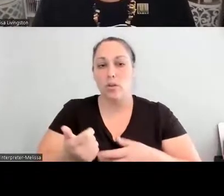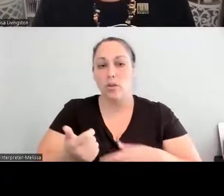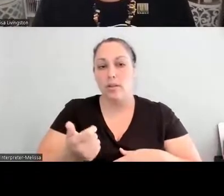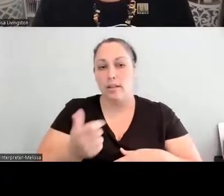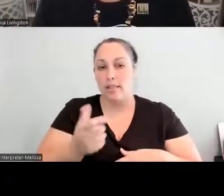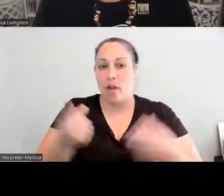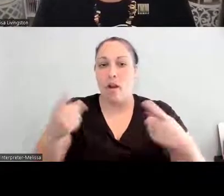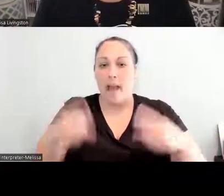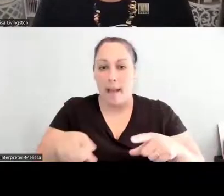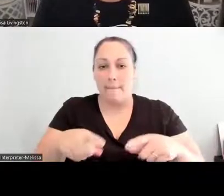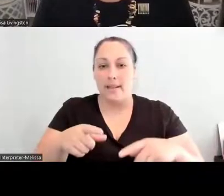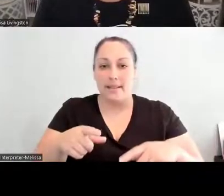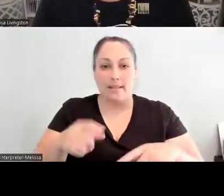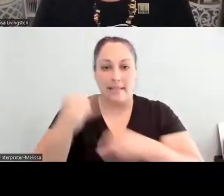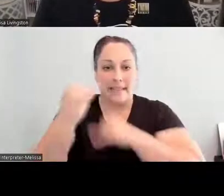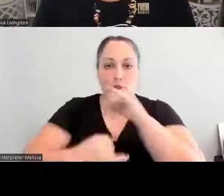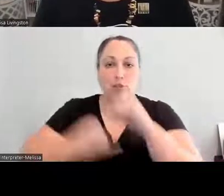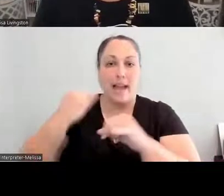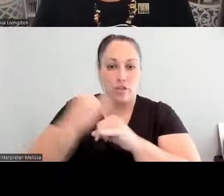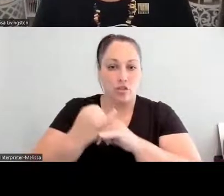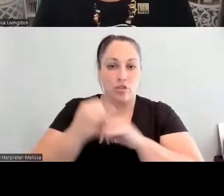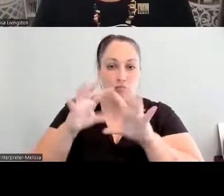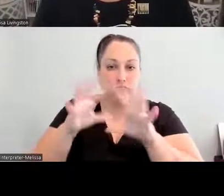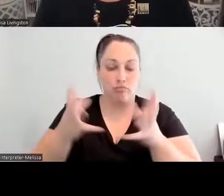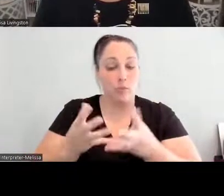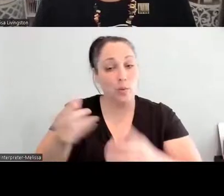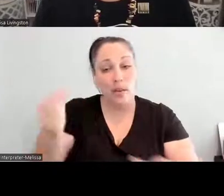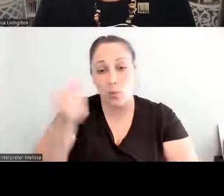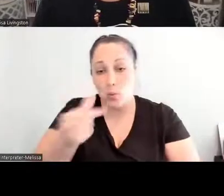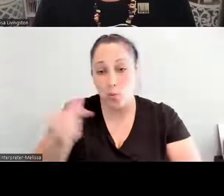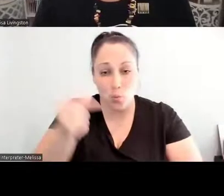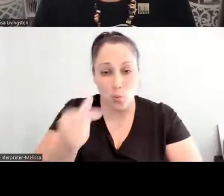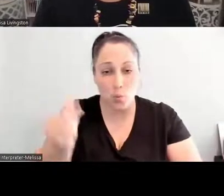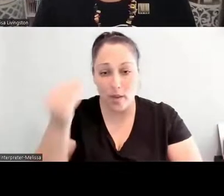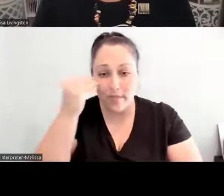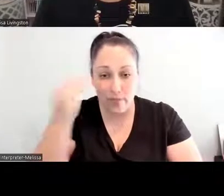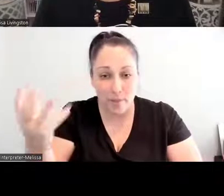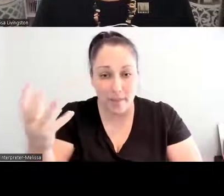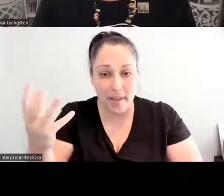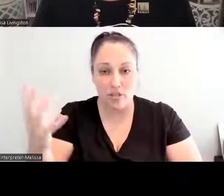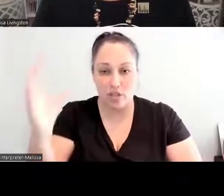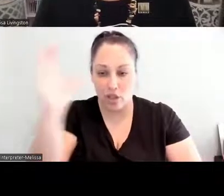on the international level. Just Google this information and as well as looking